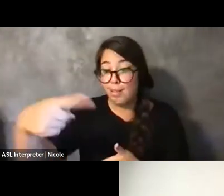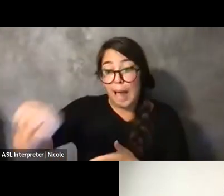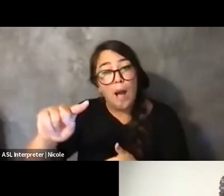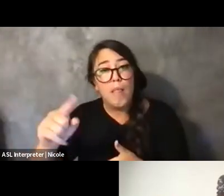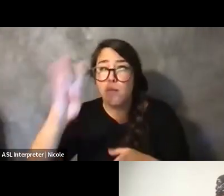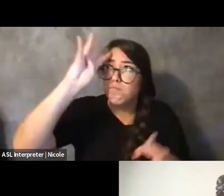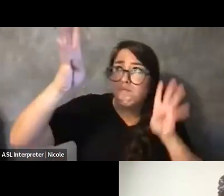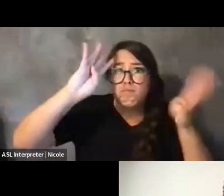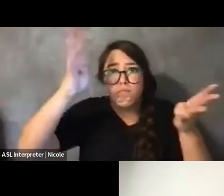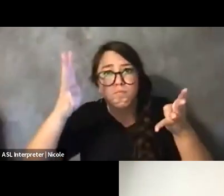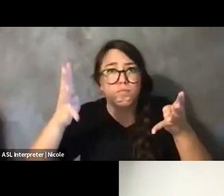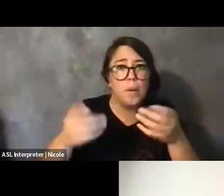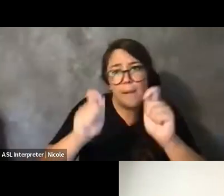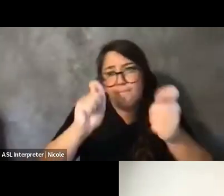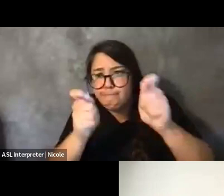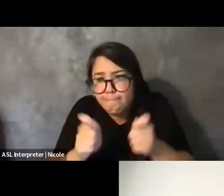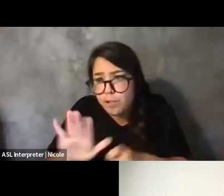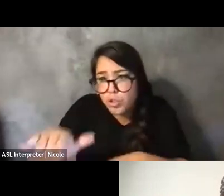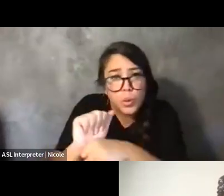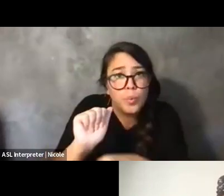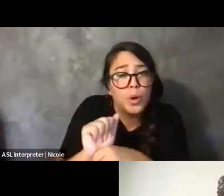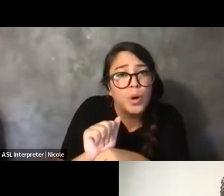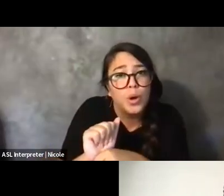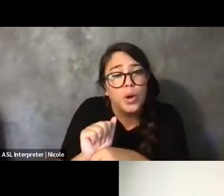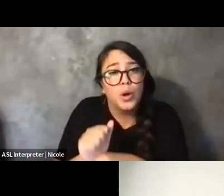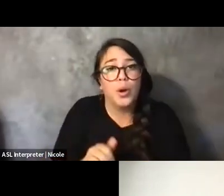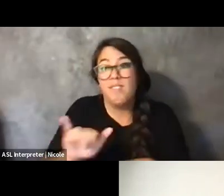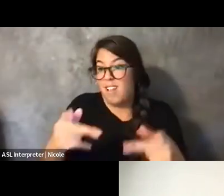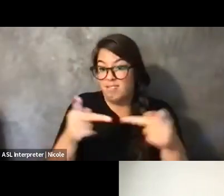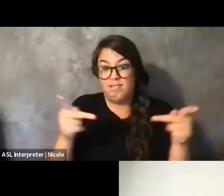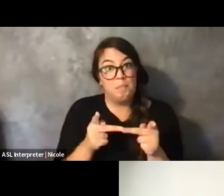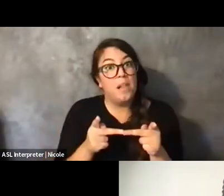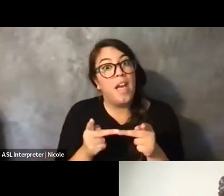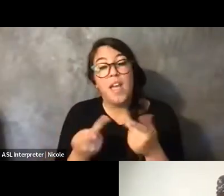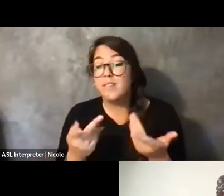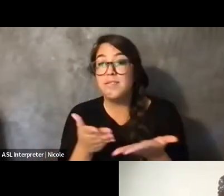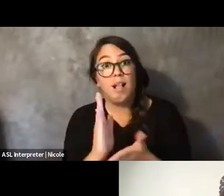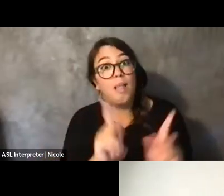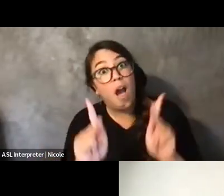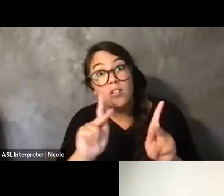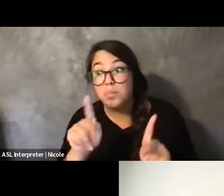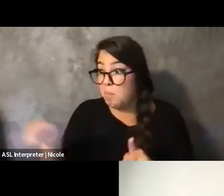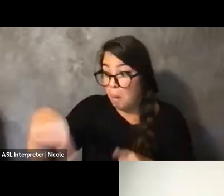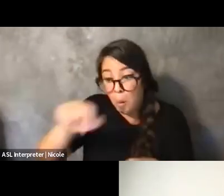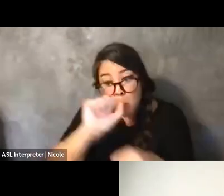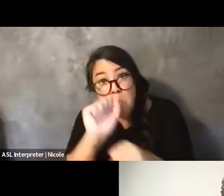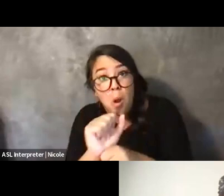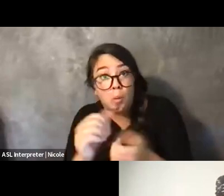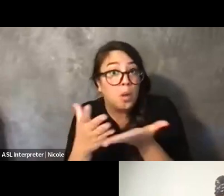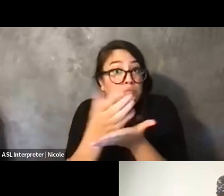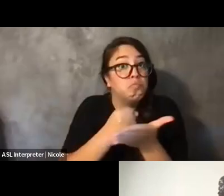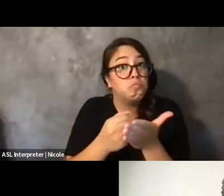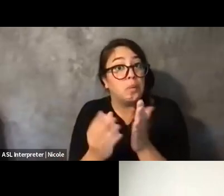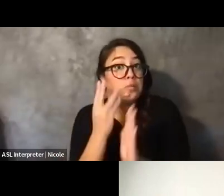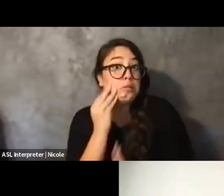It acts as a place for people to get valuable, like, research skills, job skills.